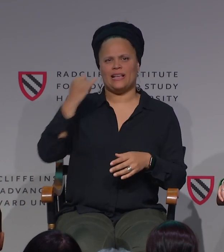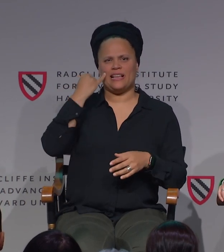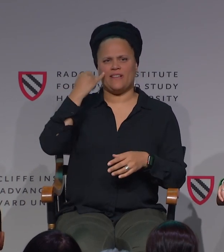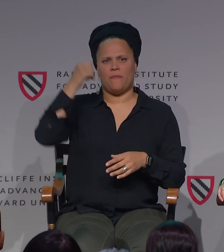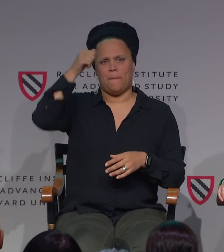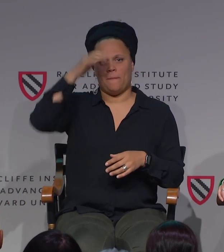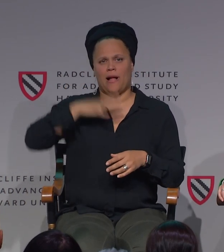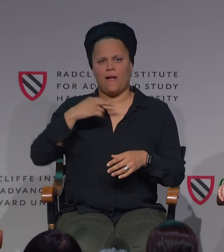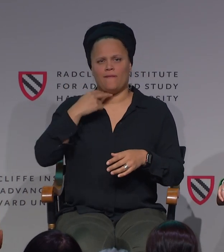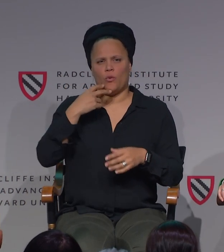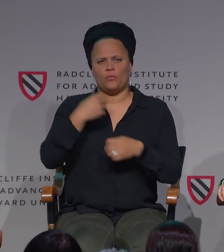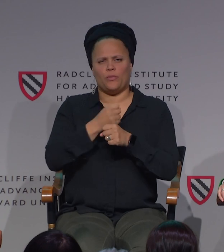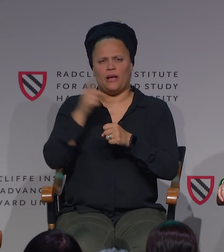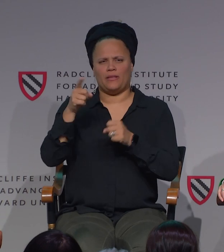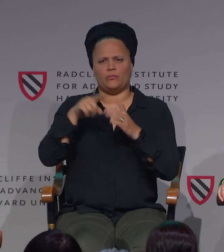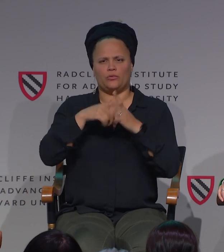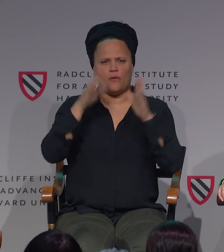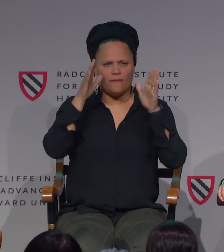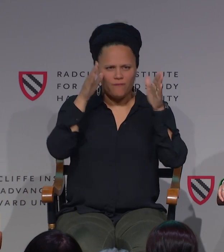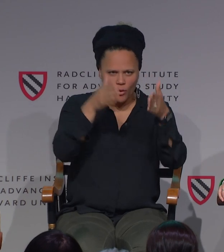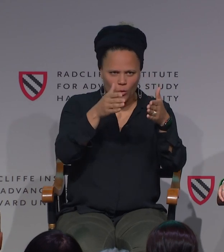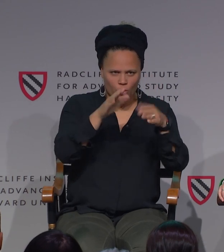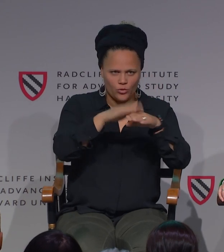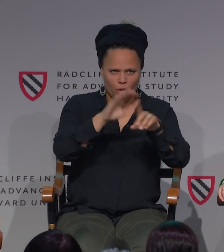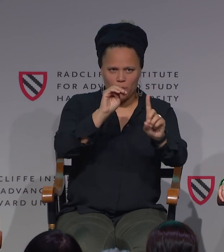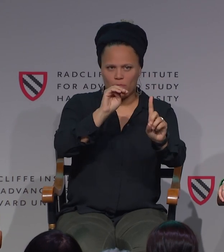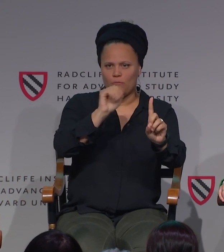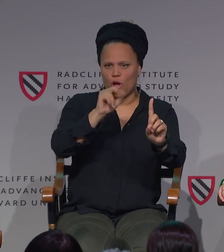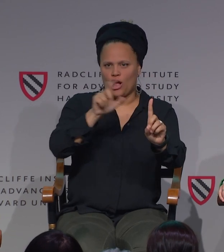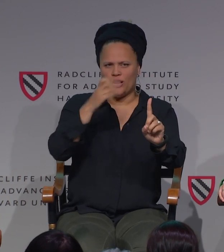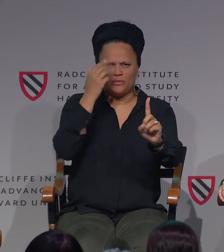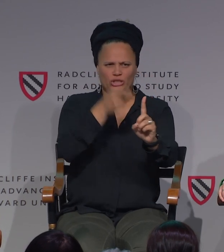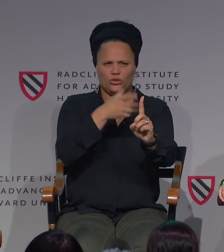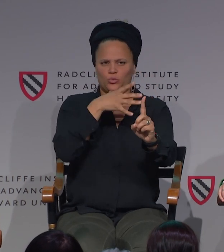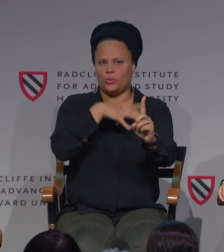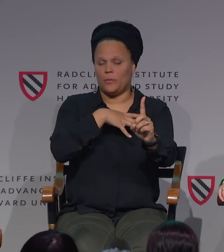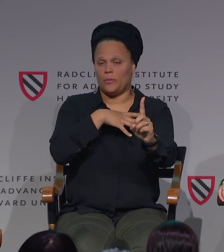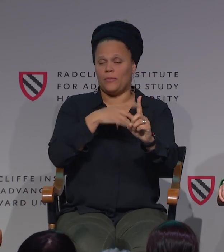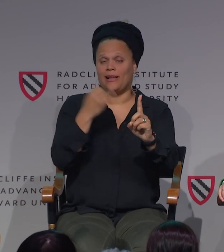I'm my own individual. So sometimes you'll be looking at her, Marlee,